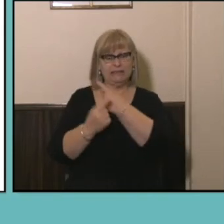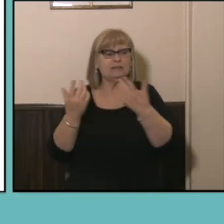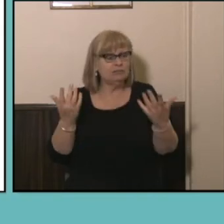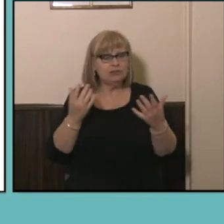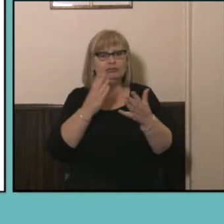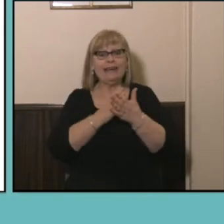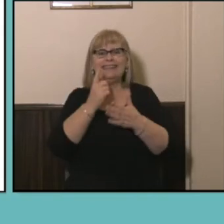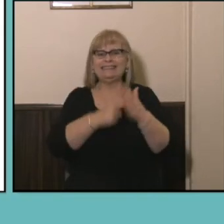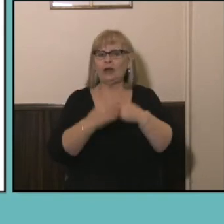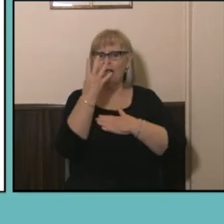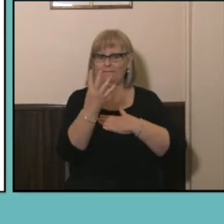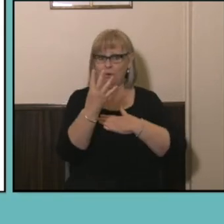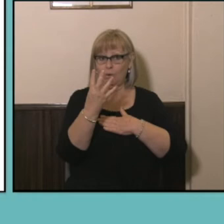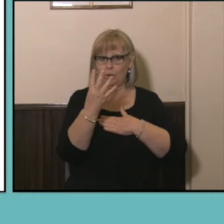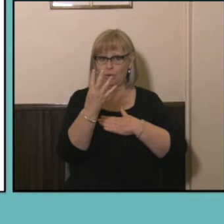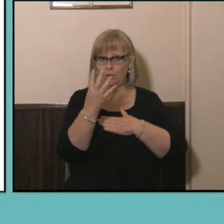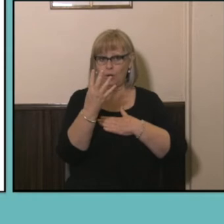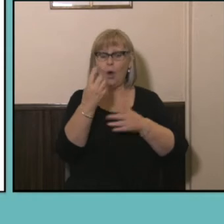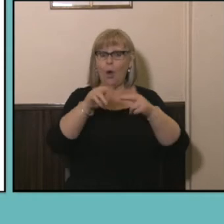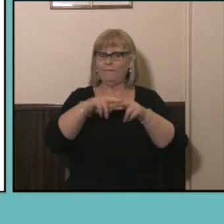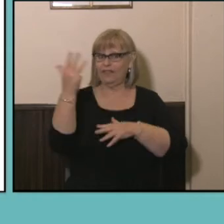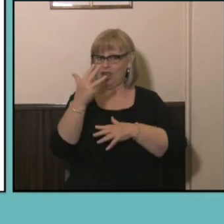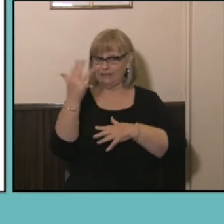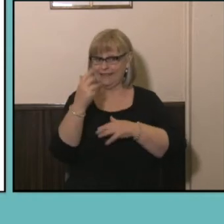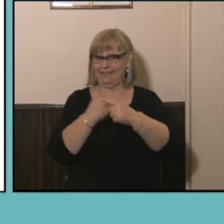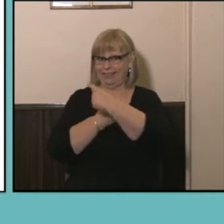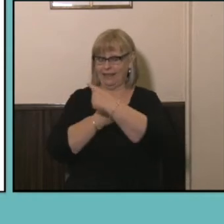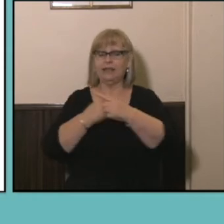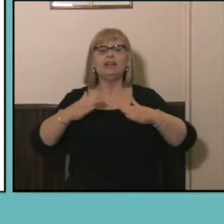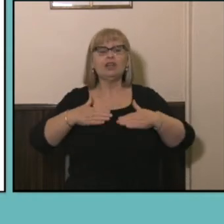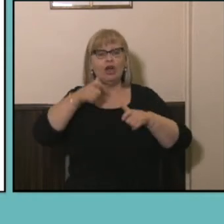industries of the nineteen up there so Health Care and Social Assistance was